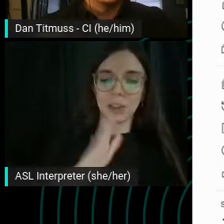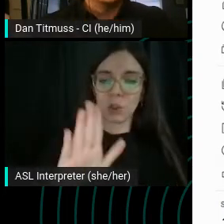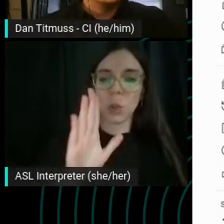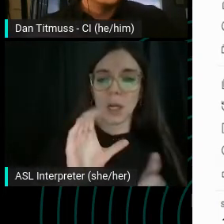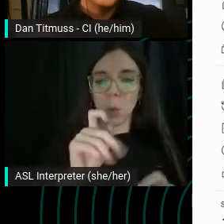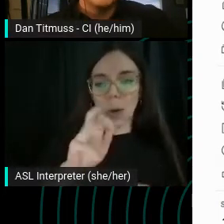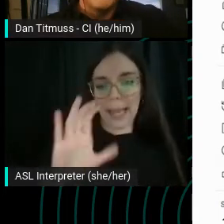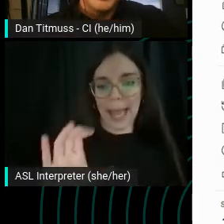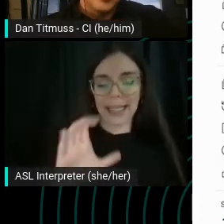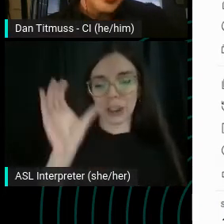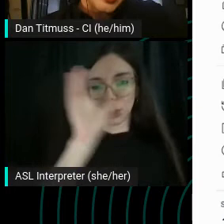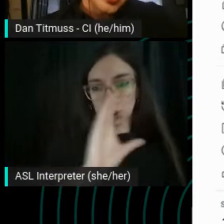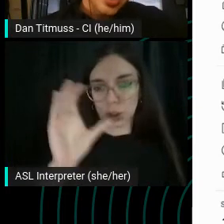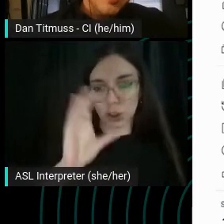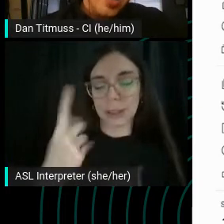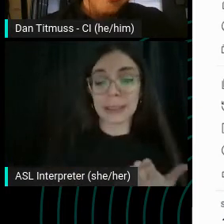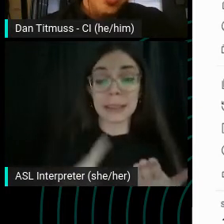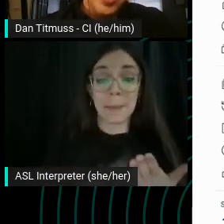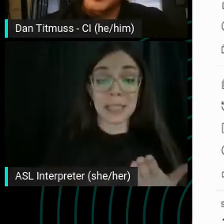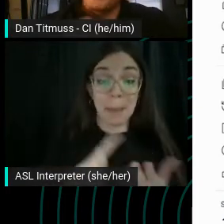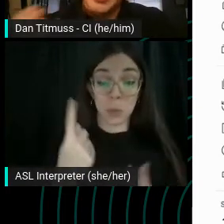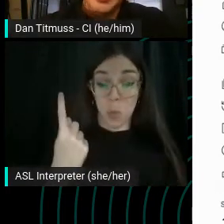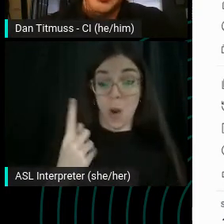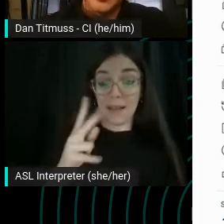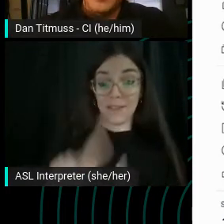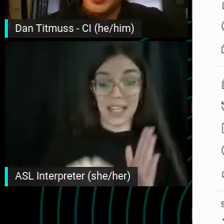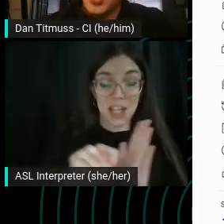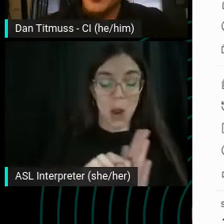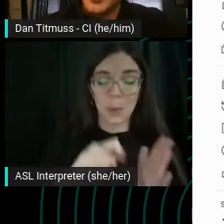Sometimes a single video isn't as powerful as a playlist of videos